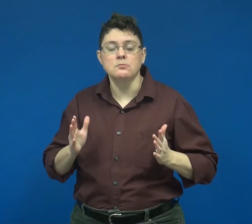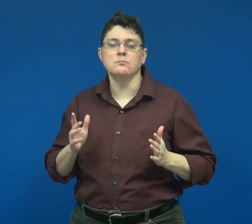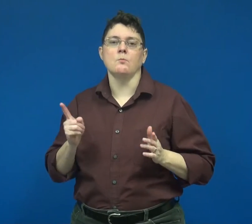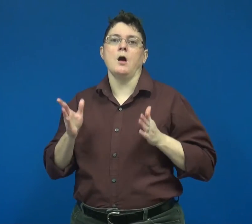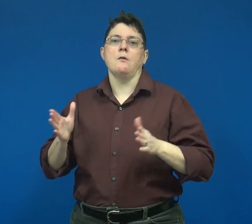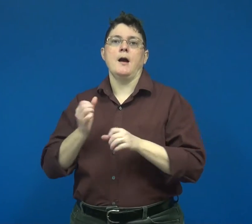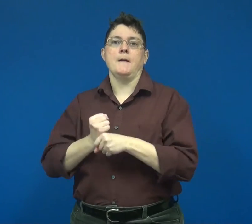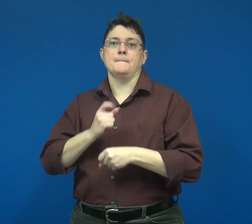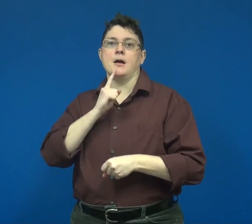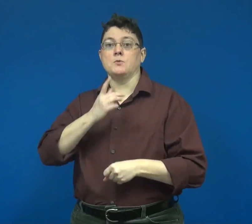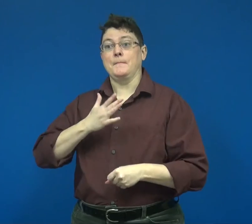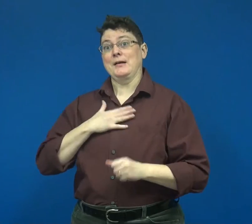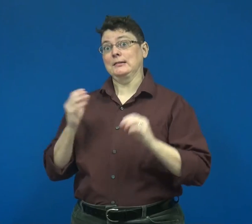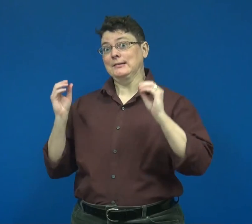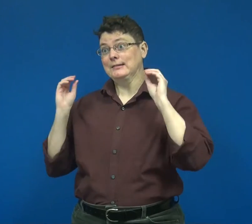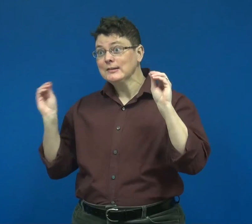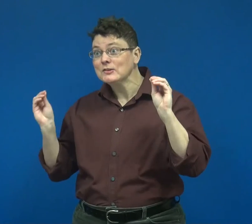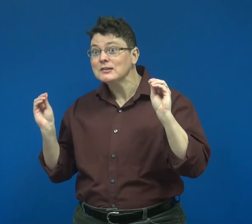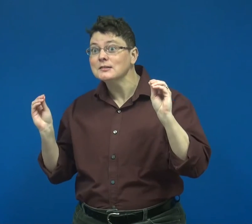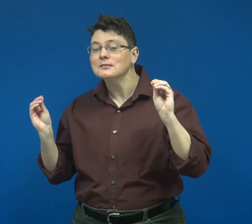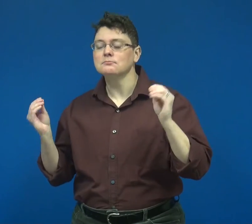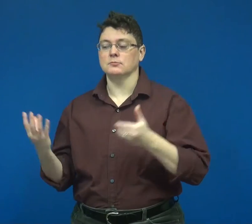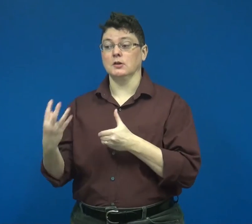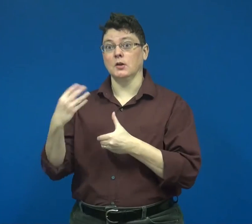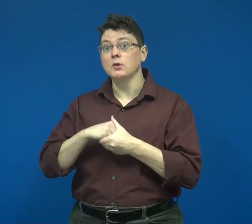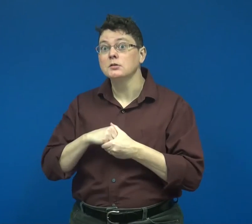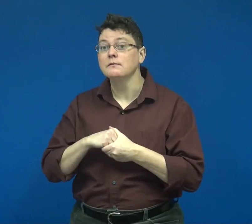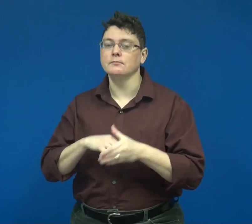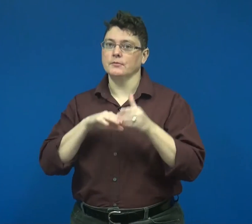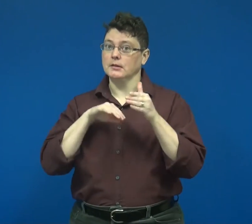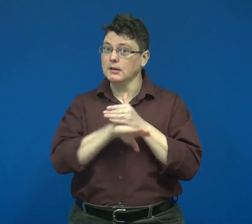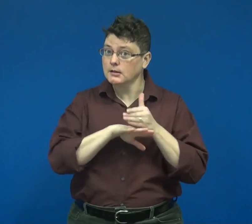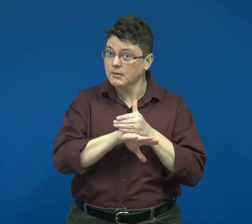is one way to ensure my teaching is inclusive and accessible.